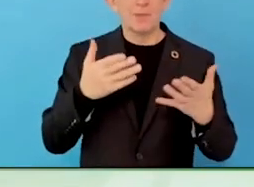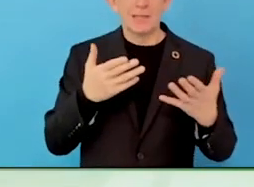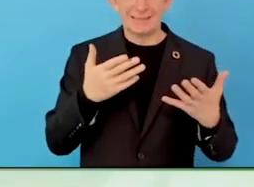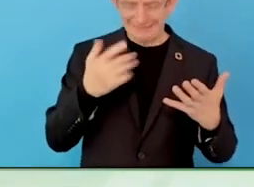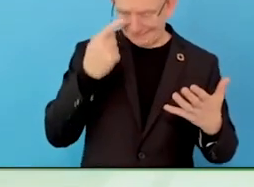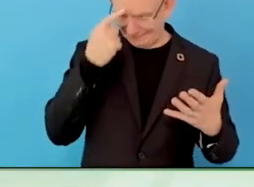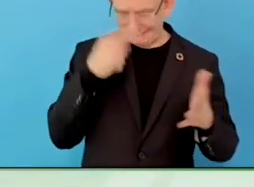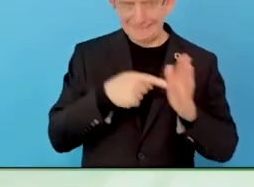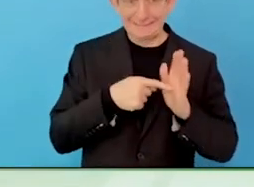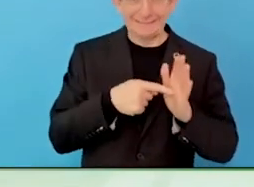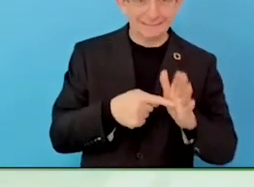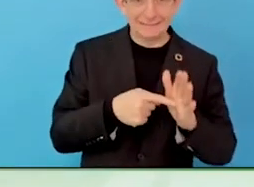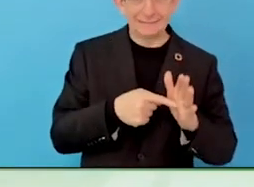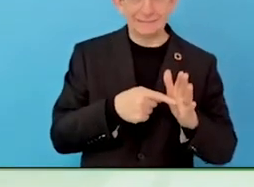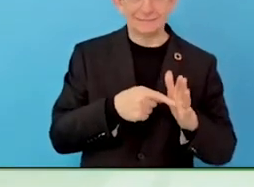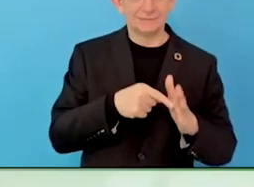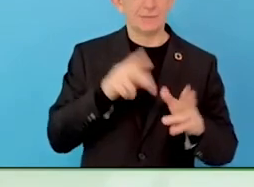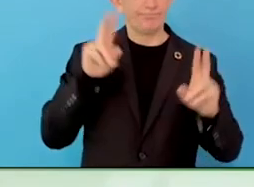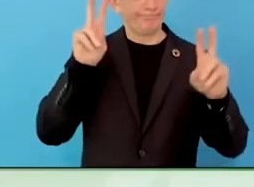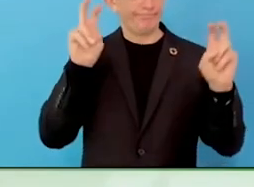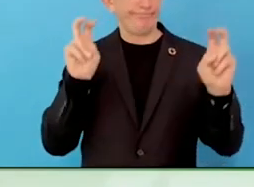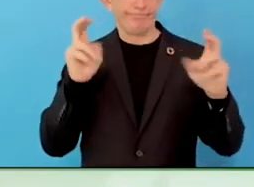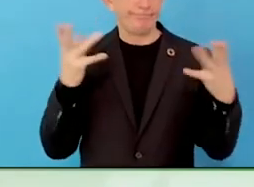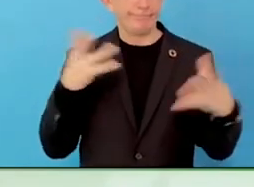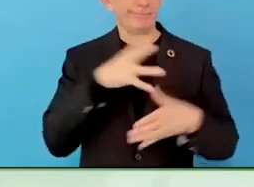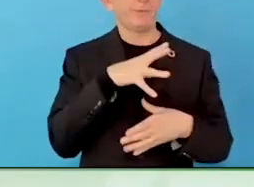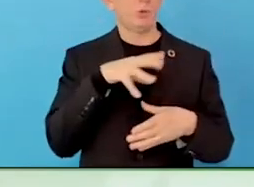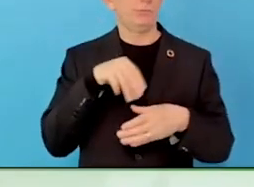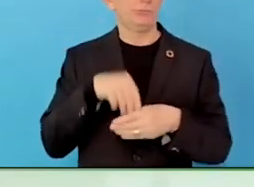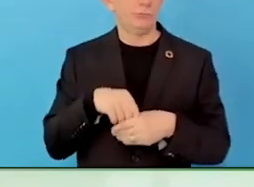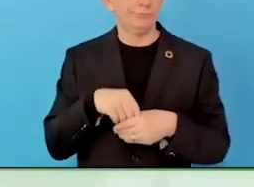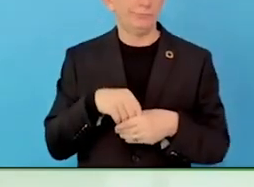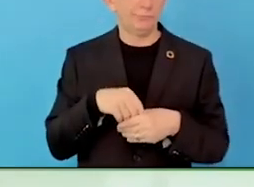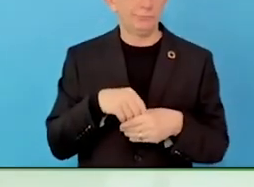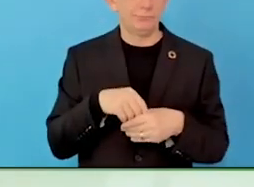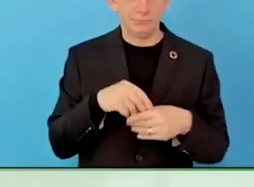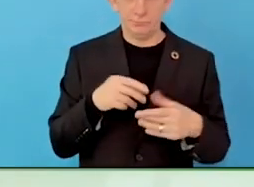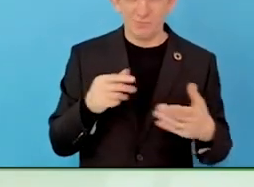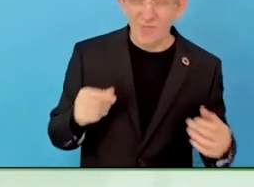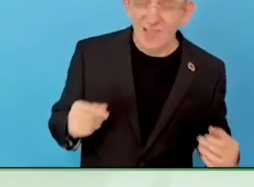In many occasions, they also have somebody in place, especially with